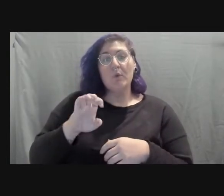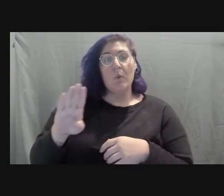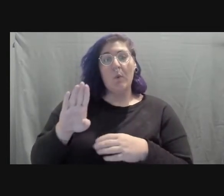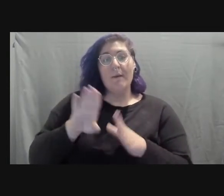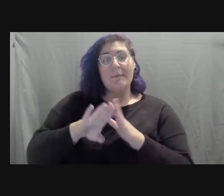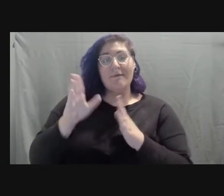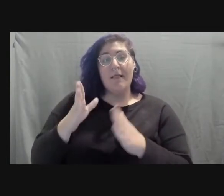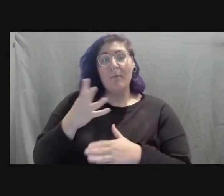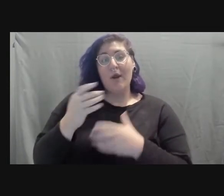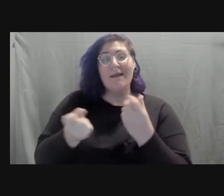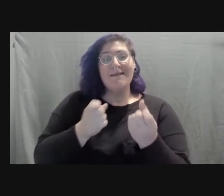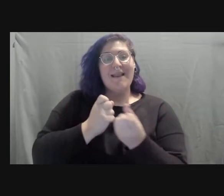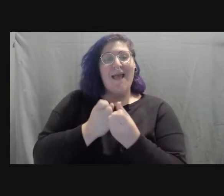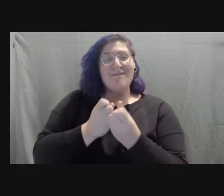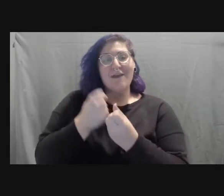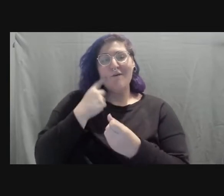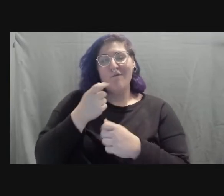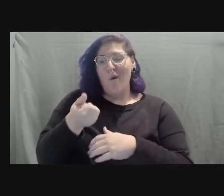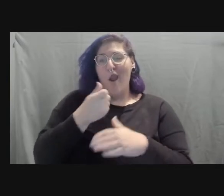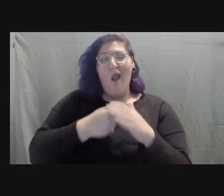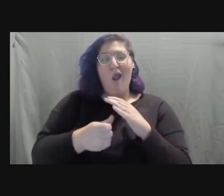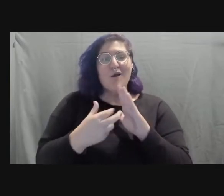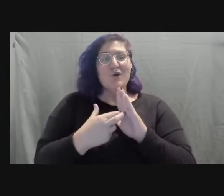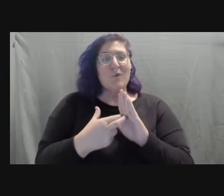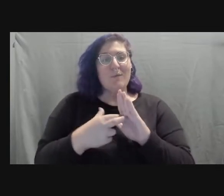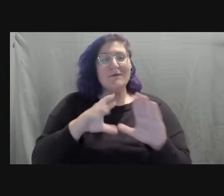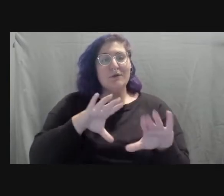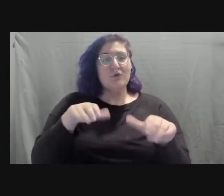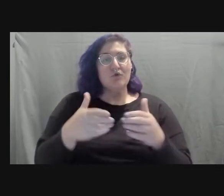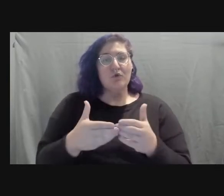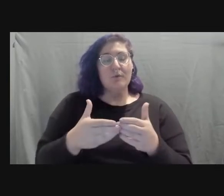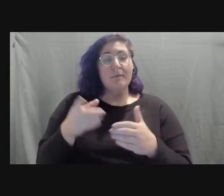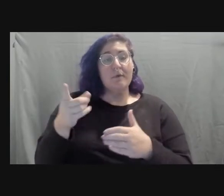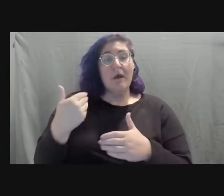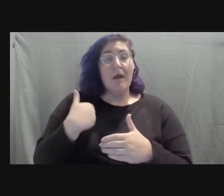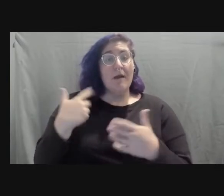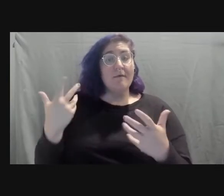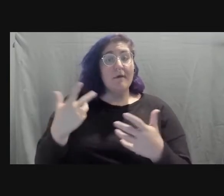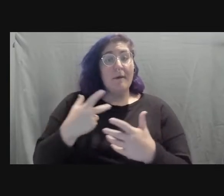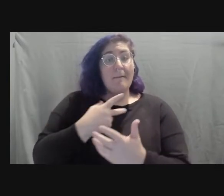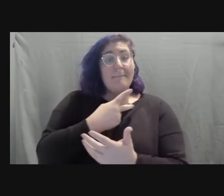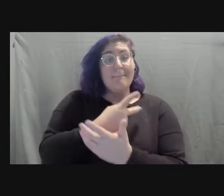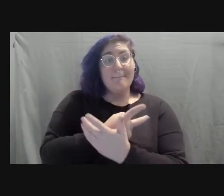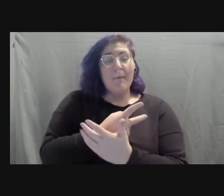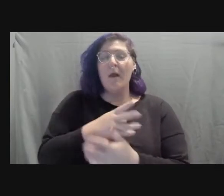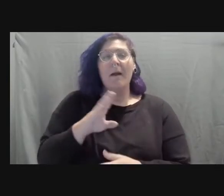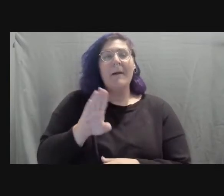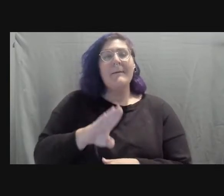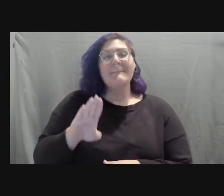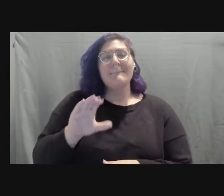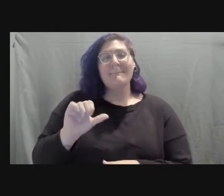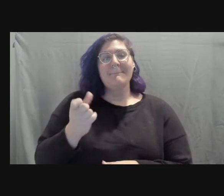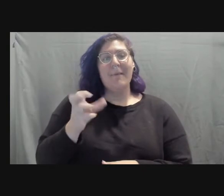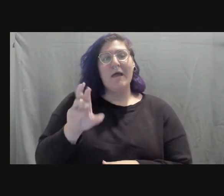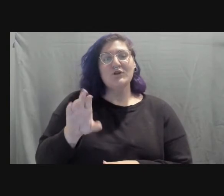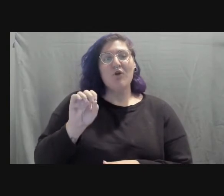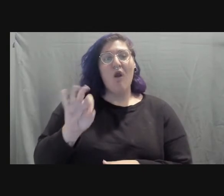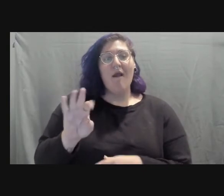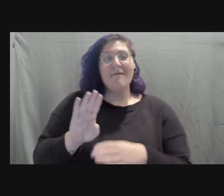for underrepresented groups. She holds a Bachelor of Business in human resource management,